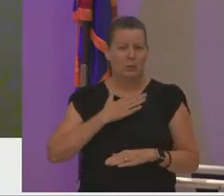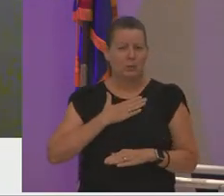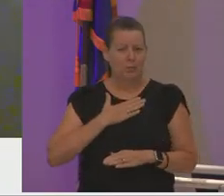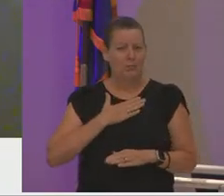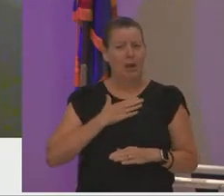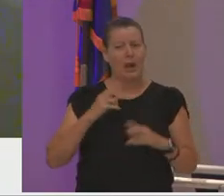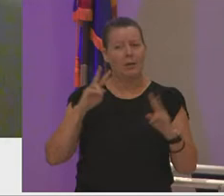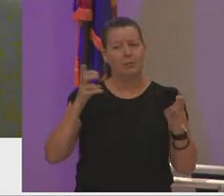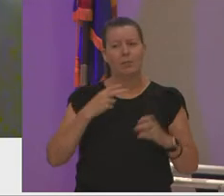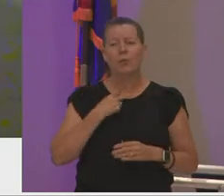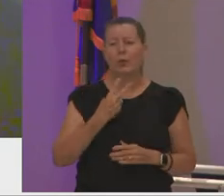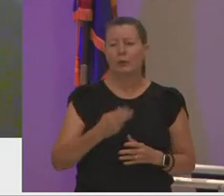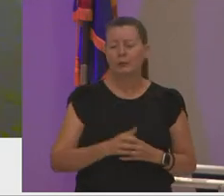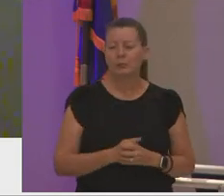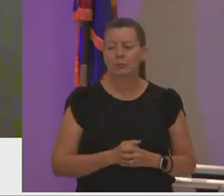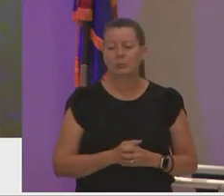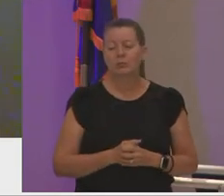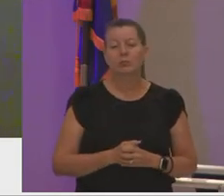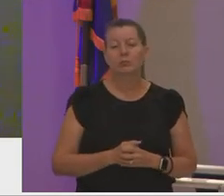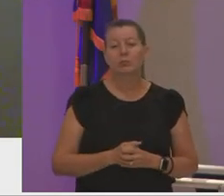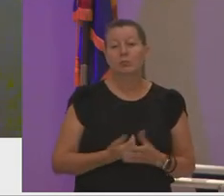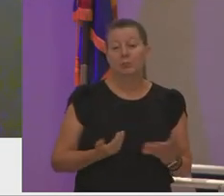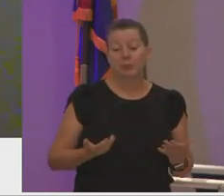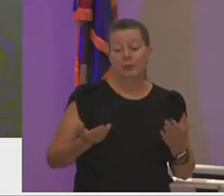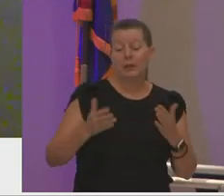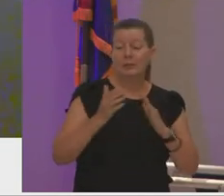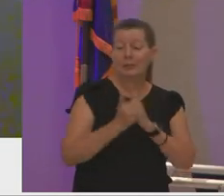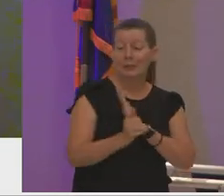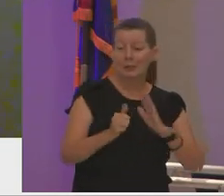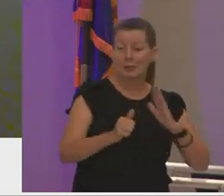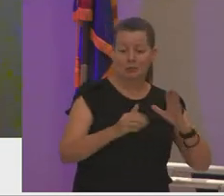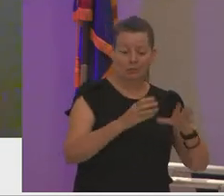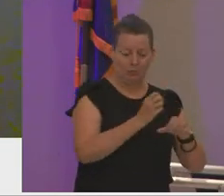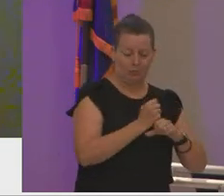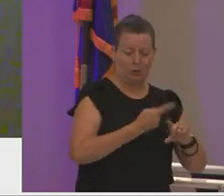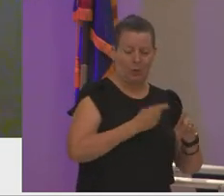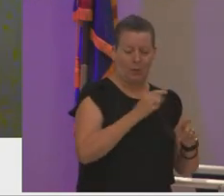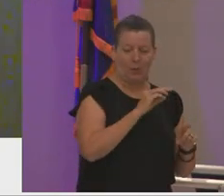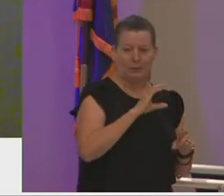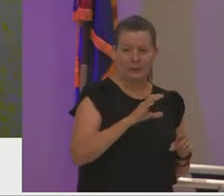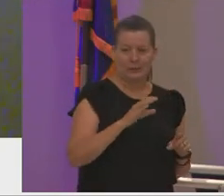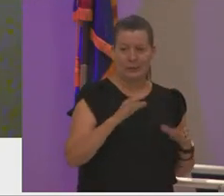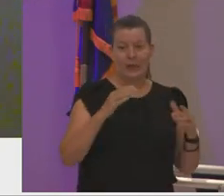outside of the skills that i acquired at mcc i also had a life-changing experience when i studied